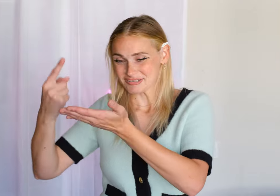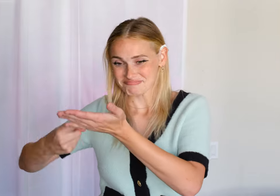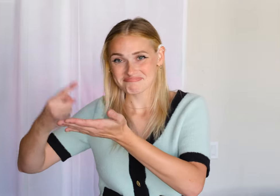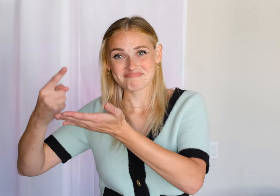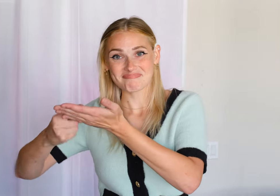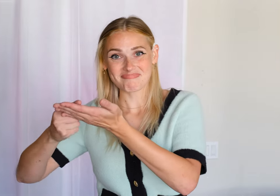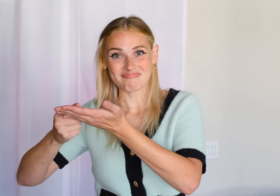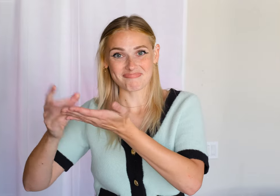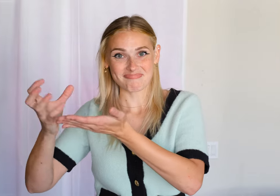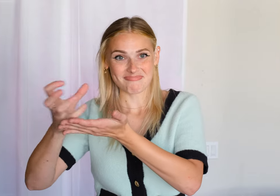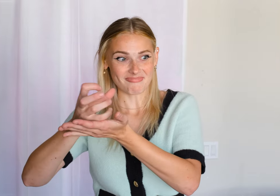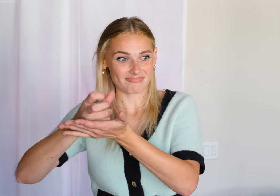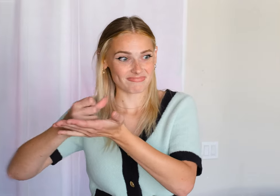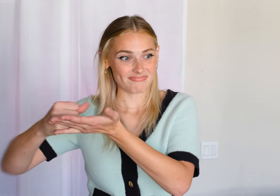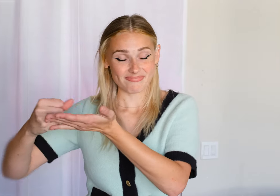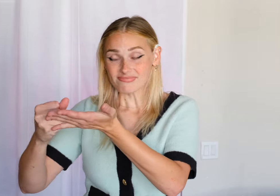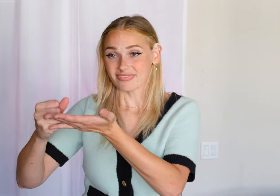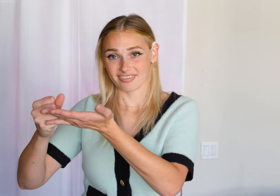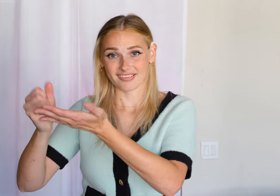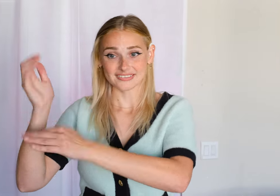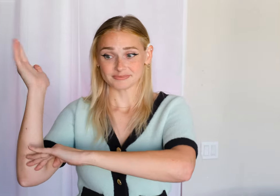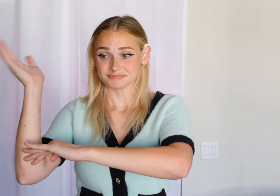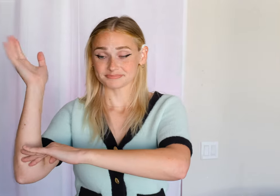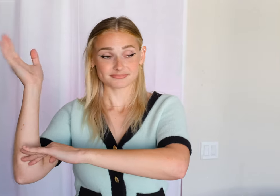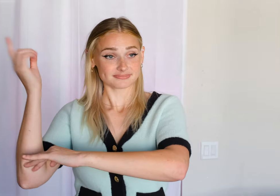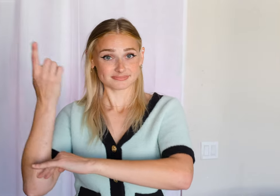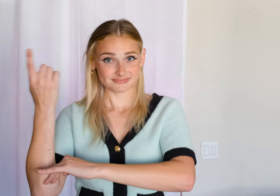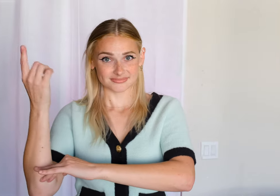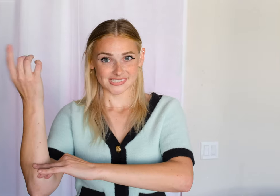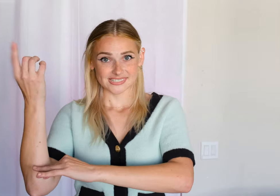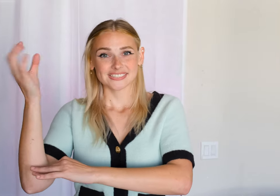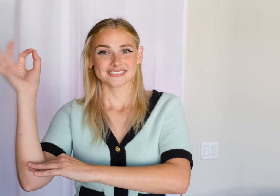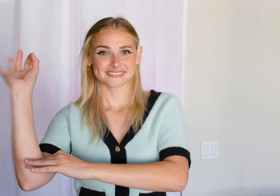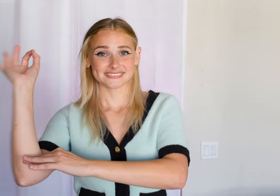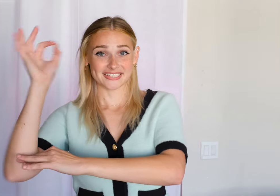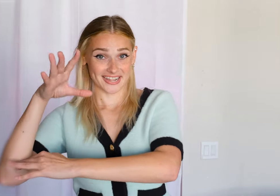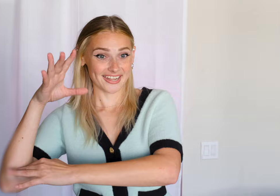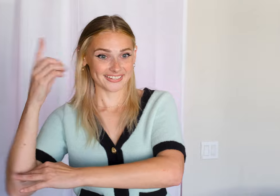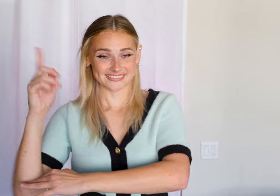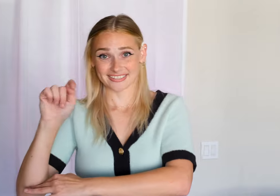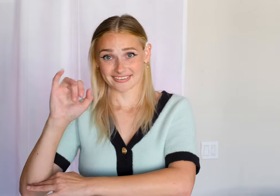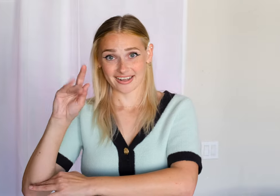🎶The family gathers around and reads it and then someone screams out 🎶